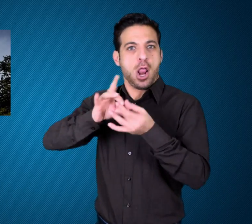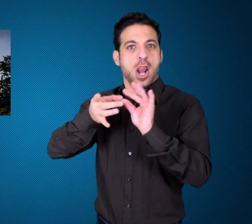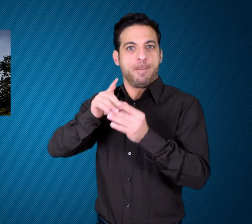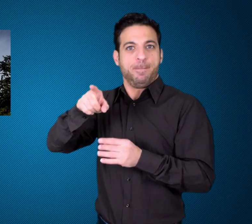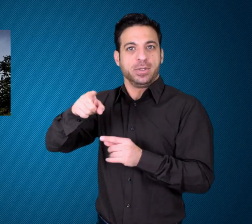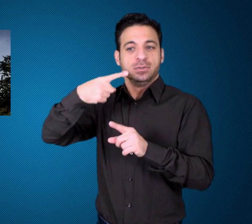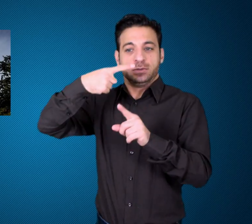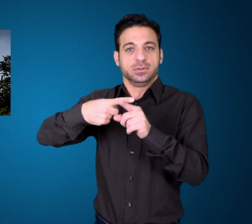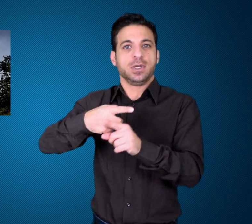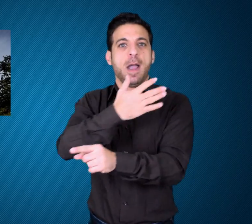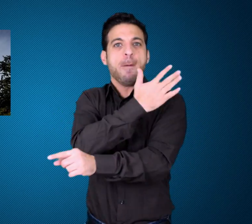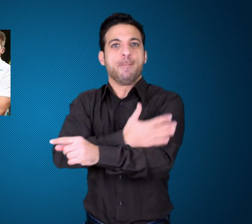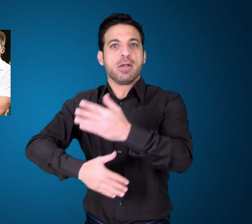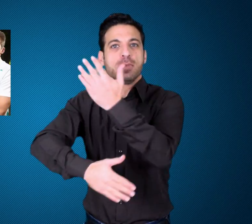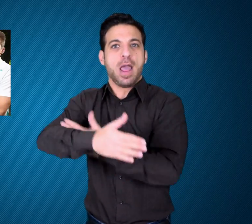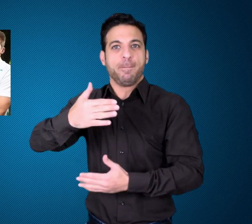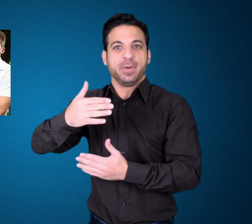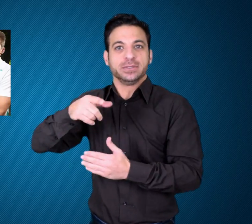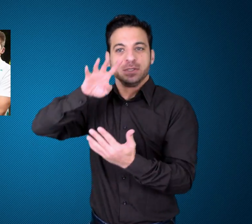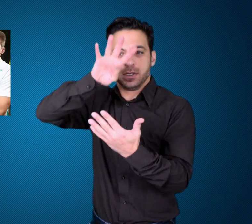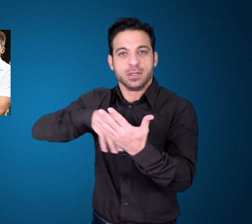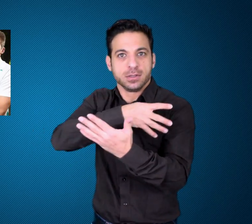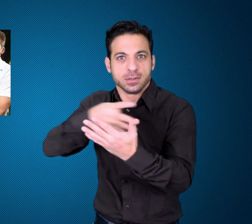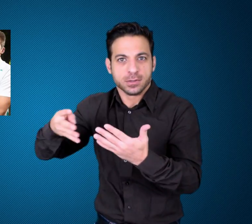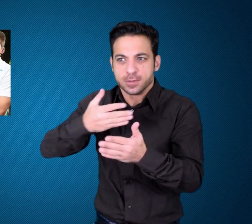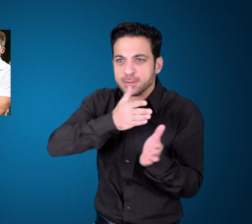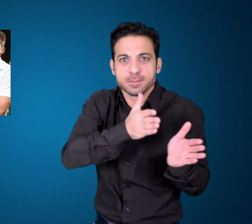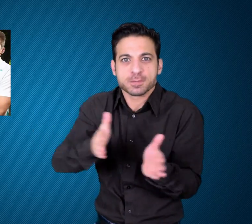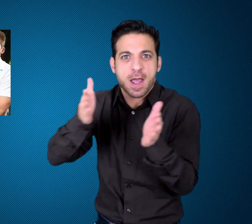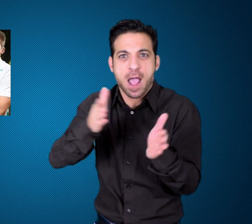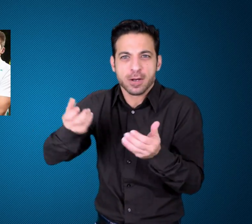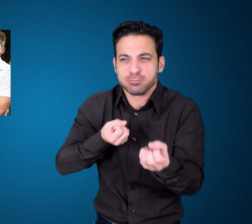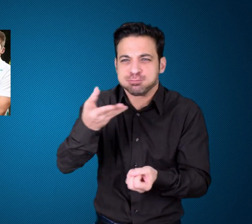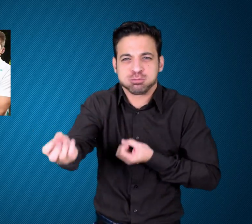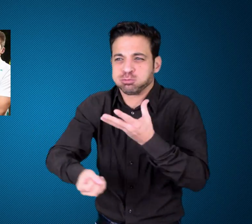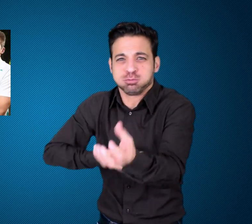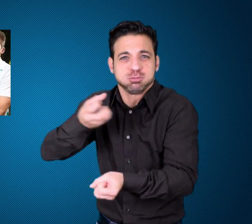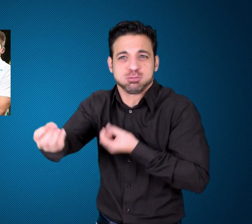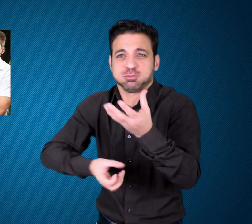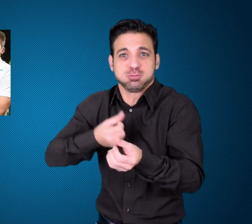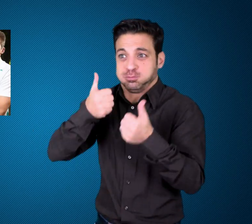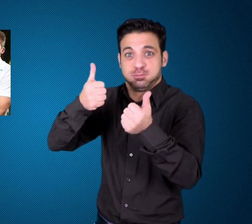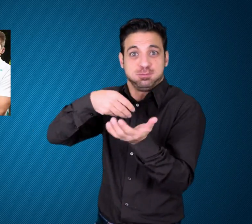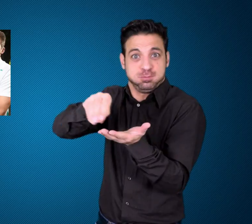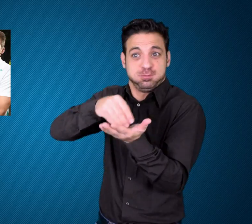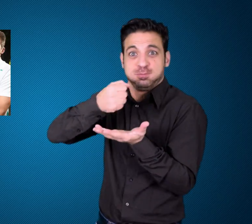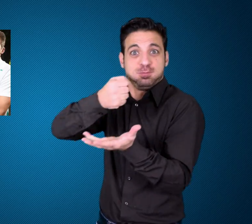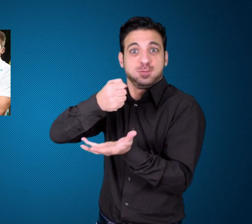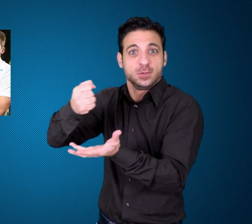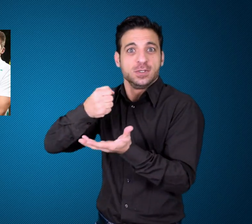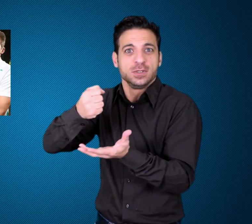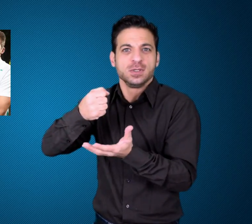opportunity.” The Australian federal sports agency, ASC spent millions of